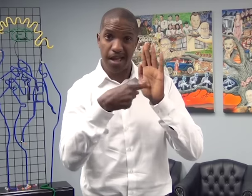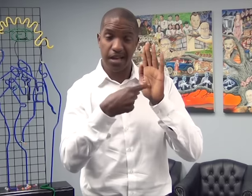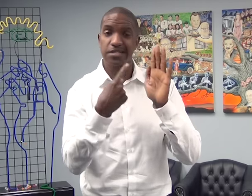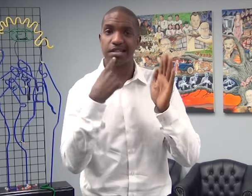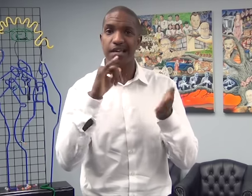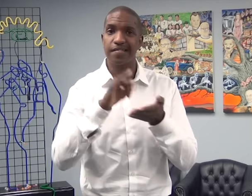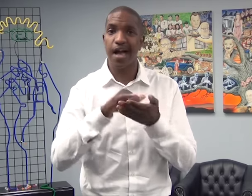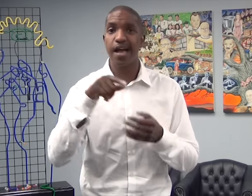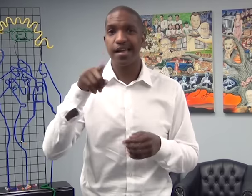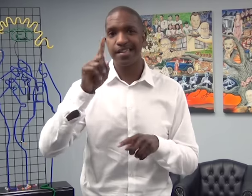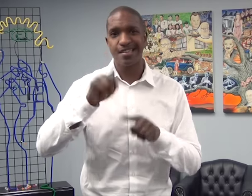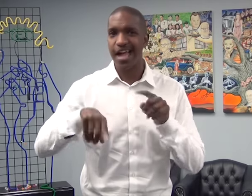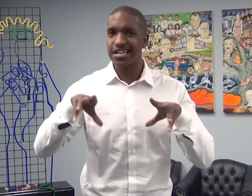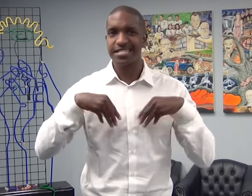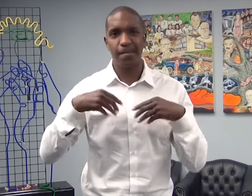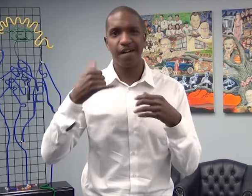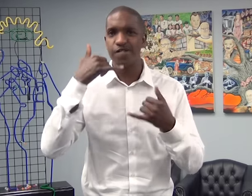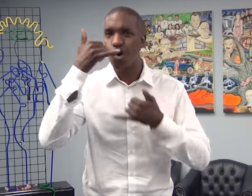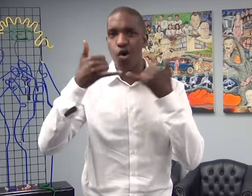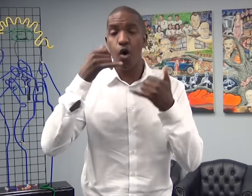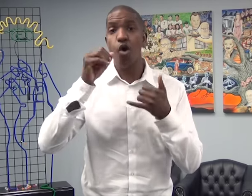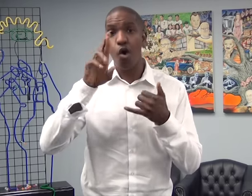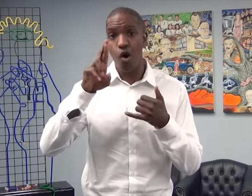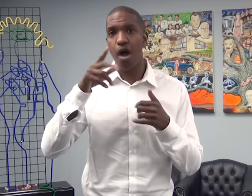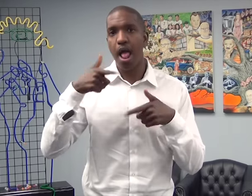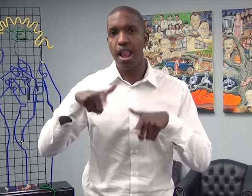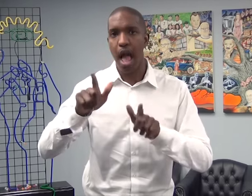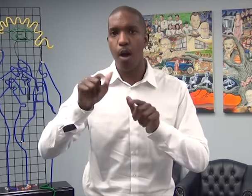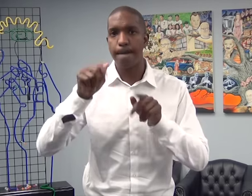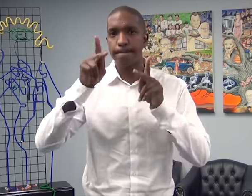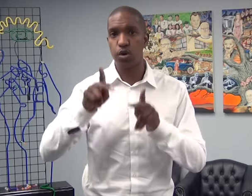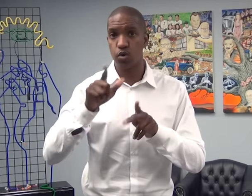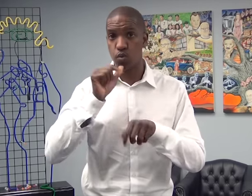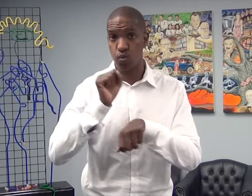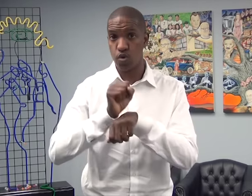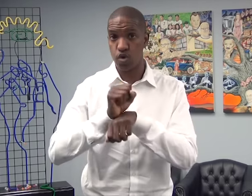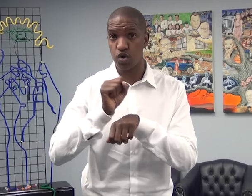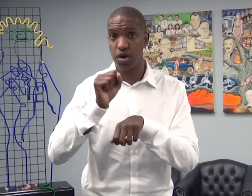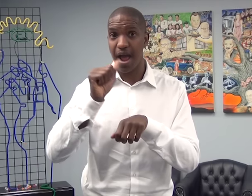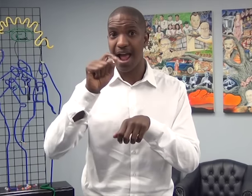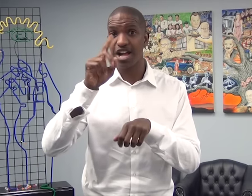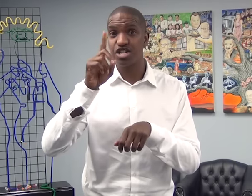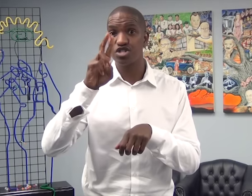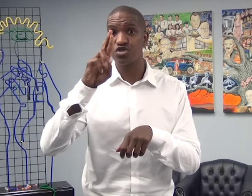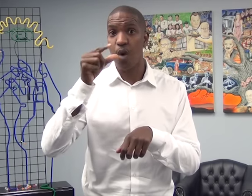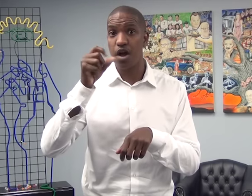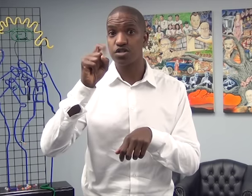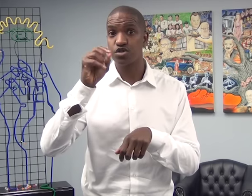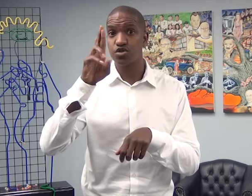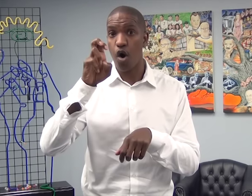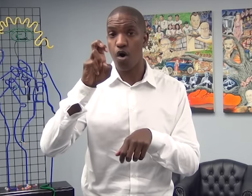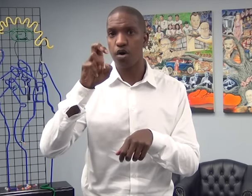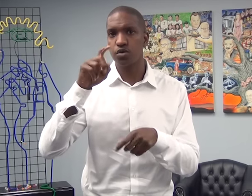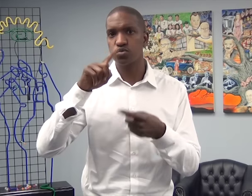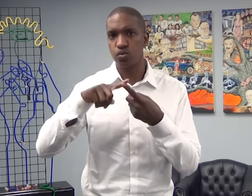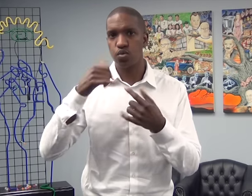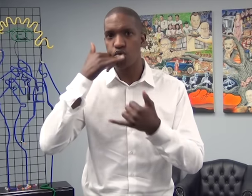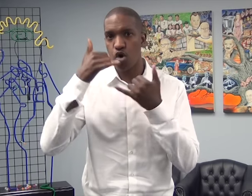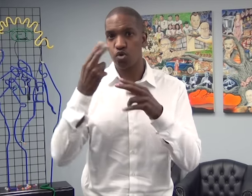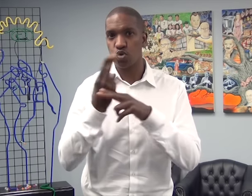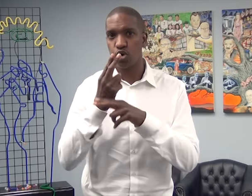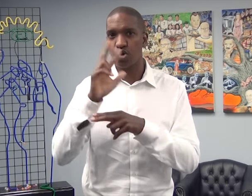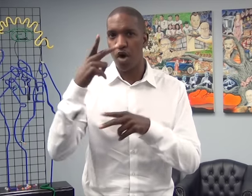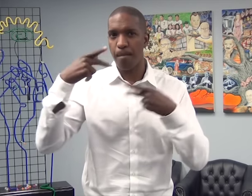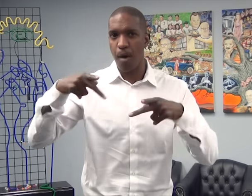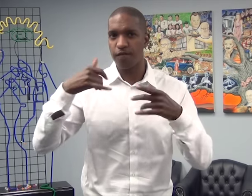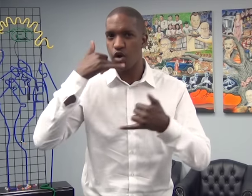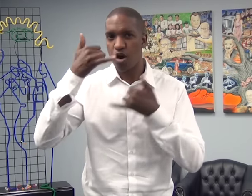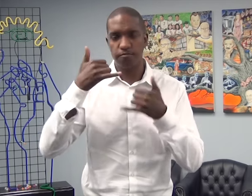The Board had a policy prohibiting the pharmacist from making relay calls on the job.